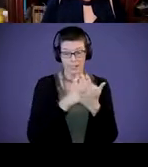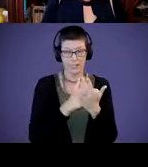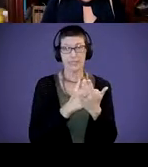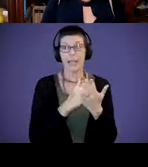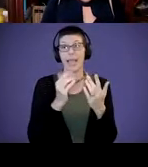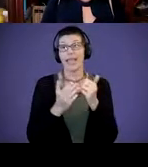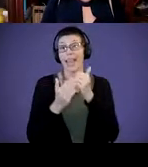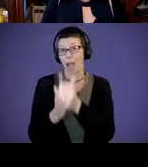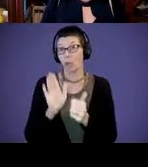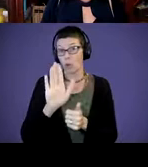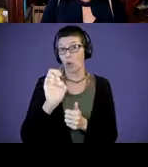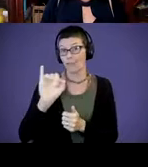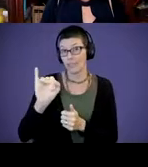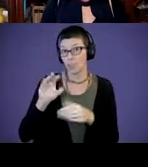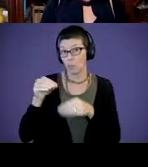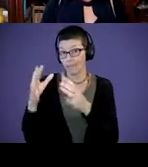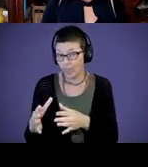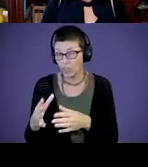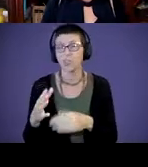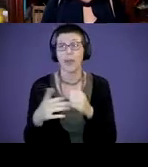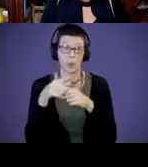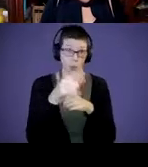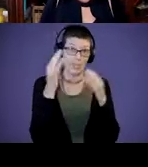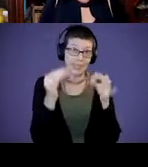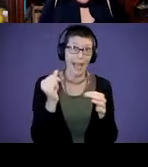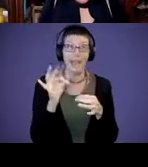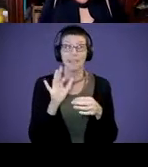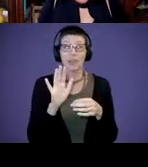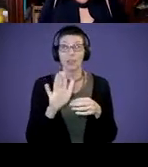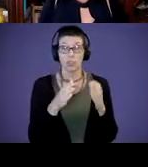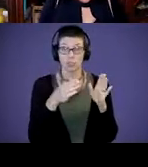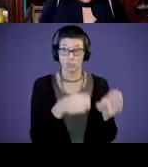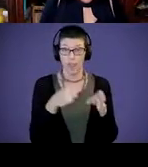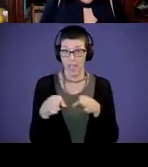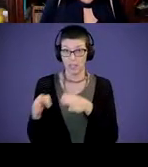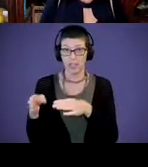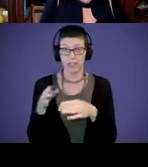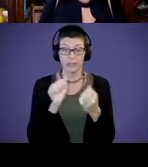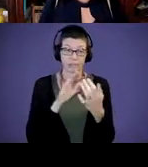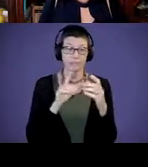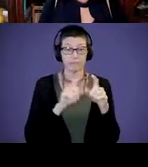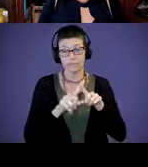and you decide if the strategies that you're using, the different activities you're doing